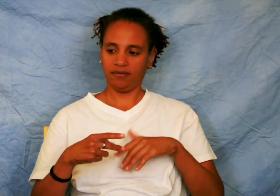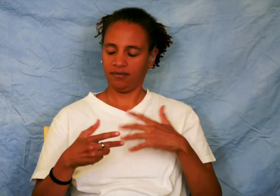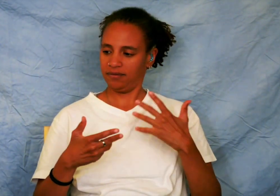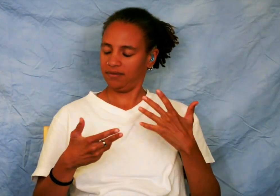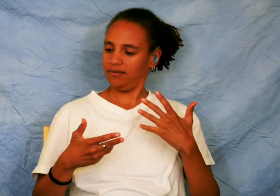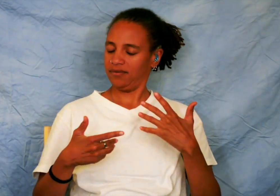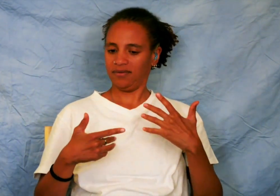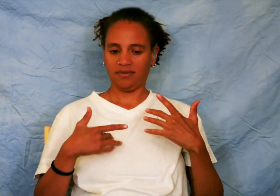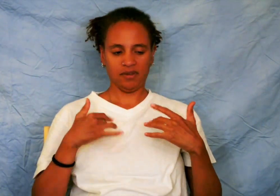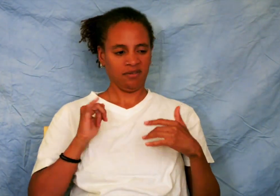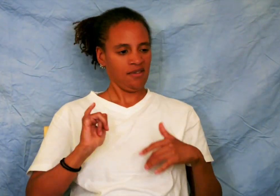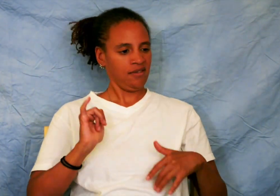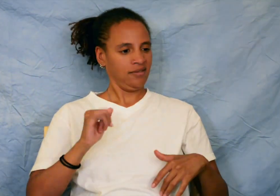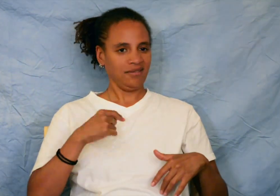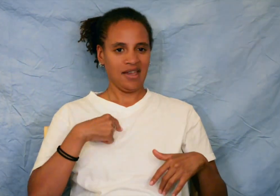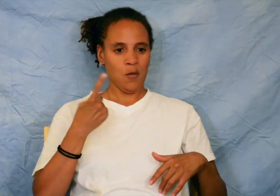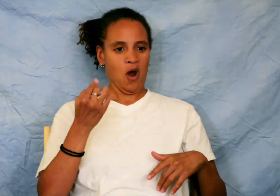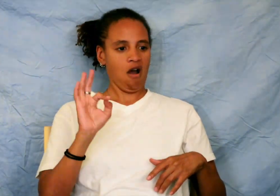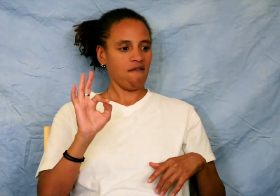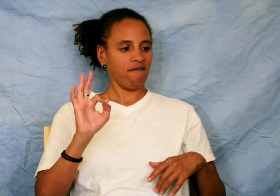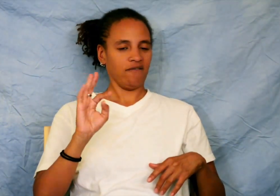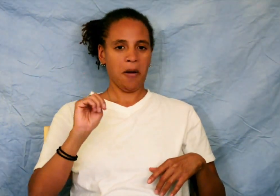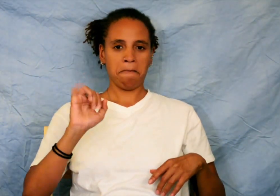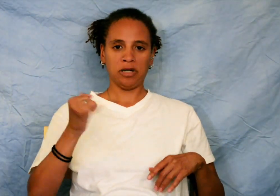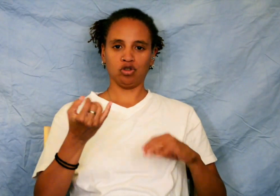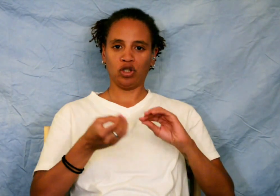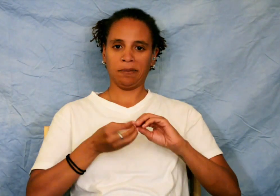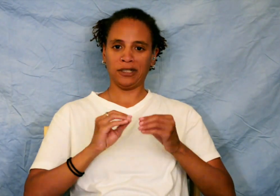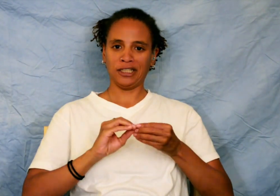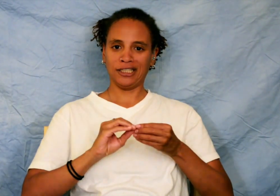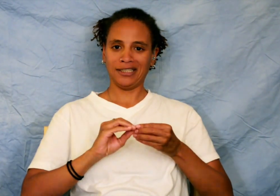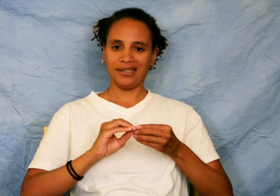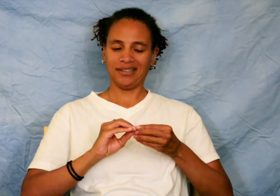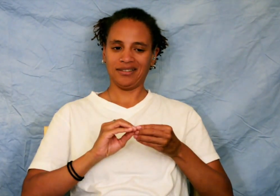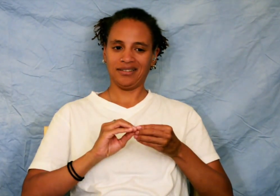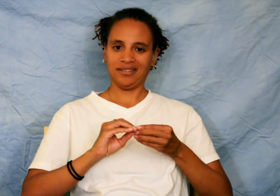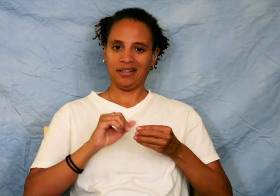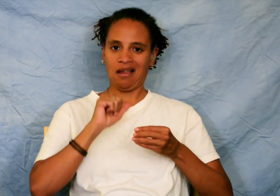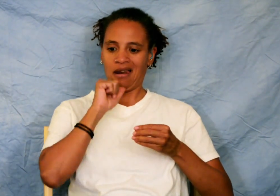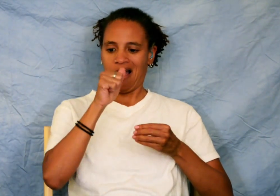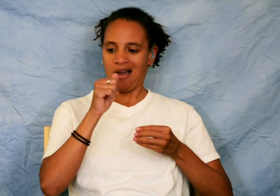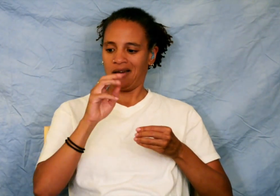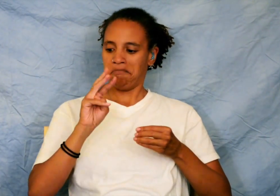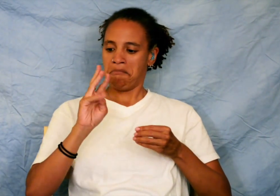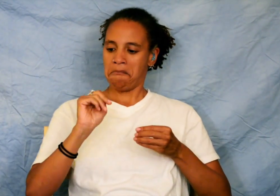that for once, I'm able to step back and realize that according to my race, I'm in the majority.